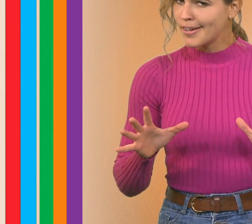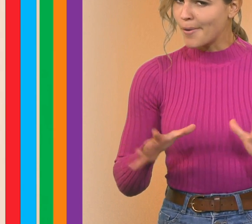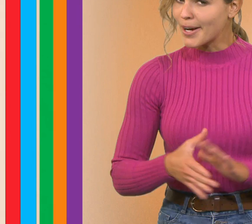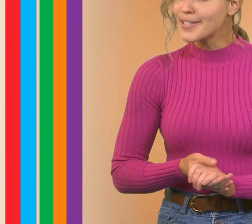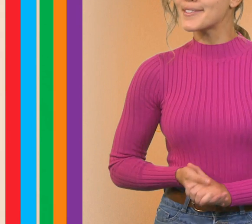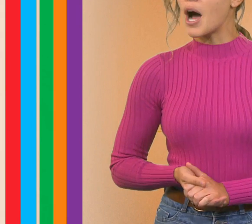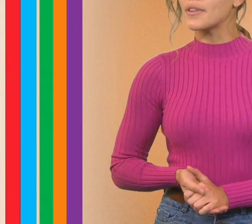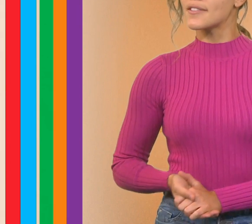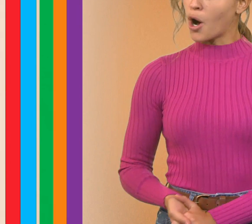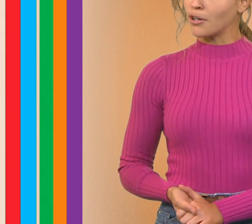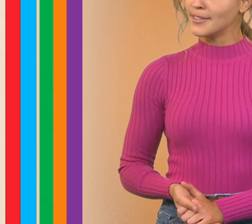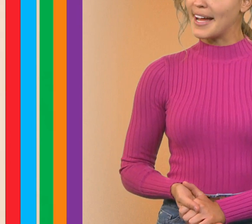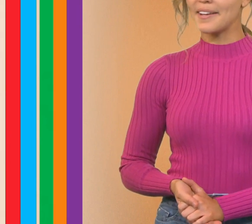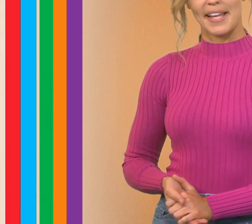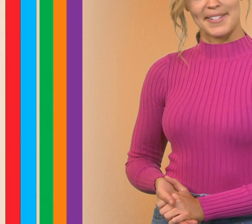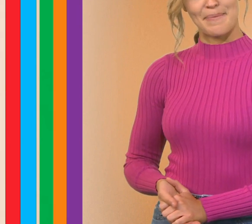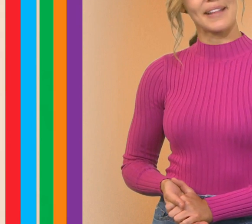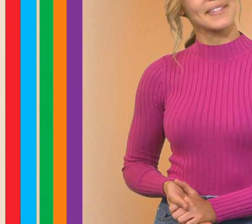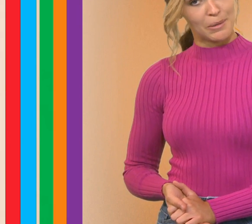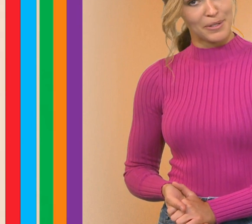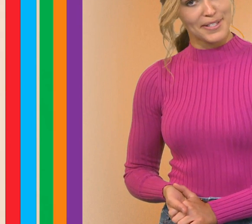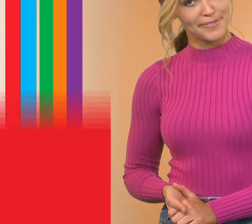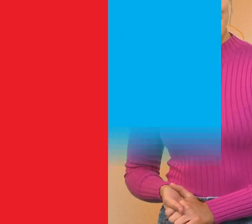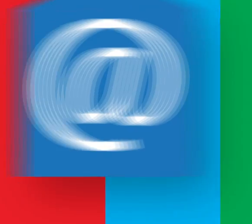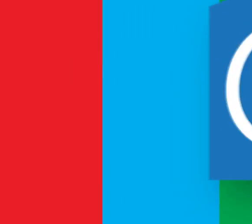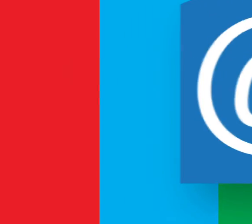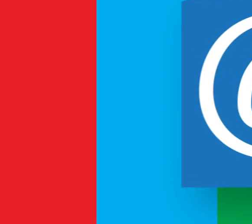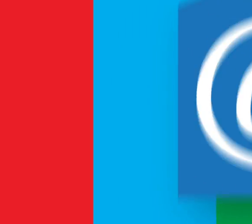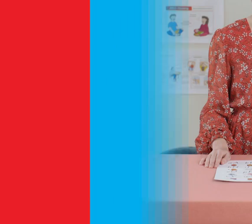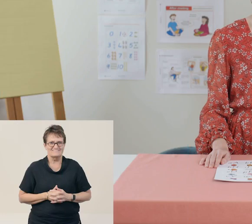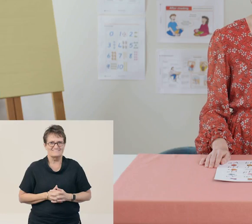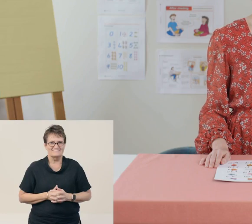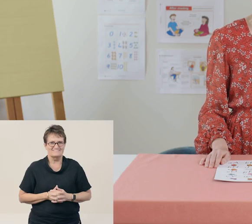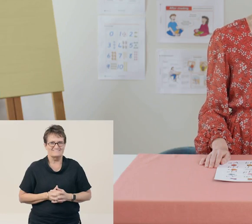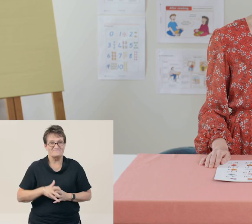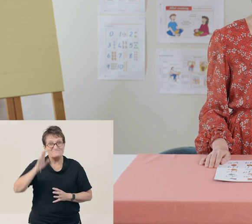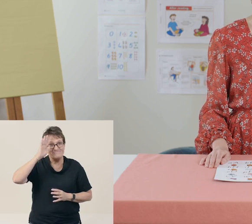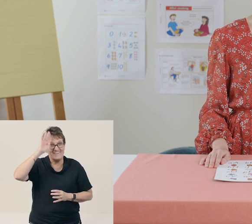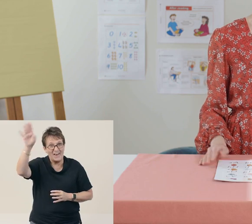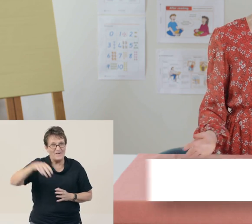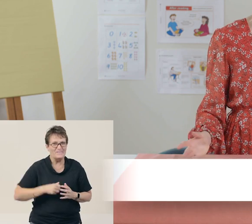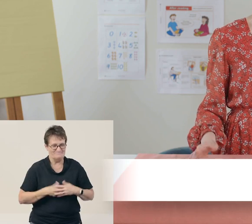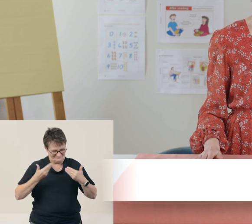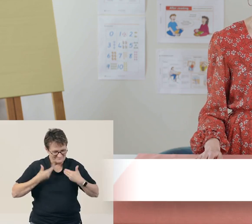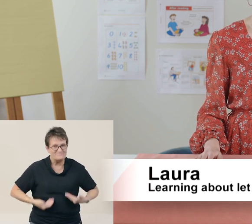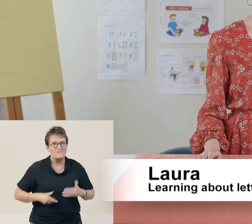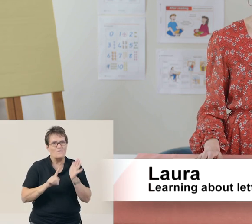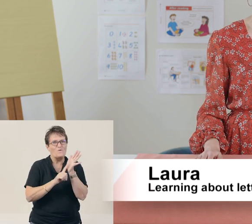We’re going to start with a song, and a lesson about syllables. Hello, everyone. My name is Laura.